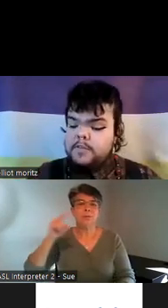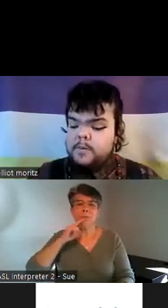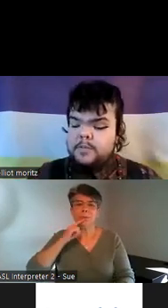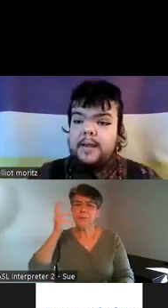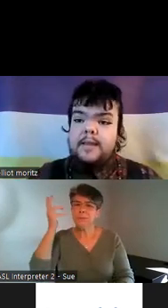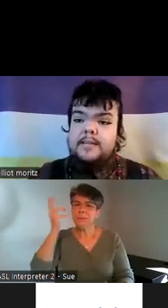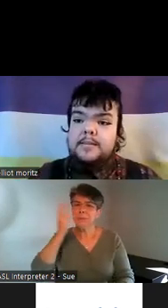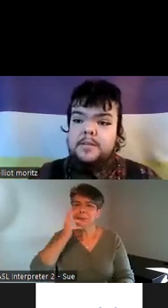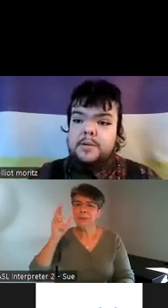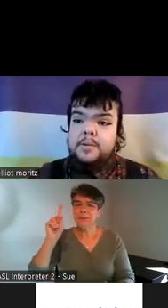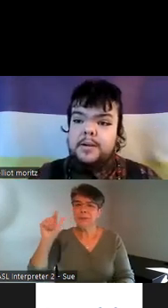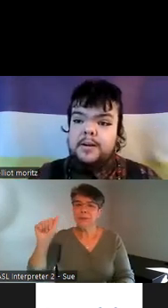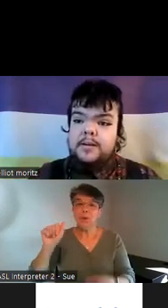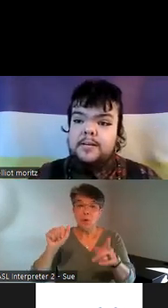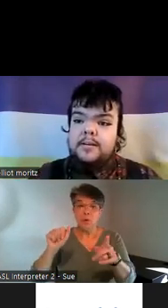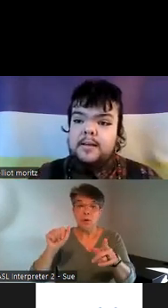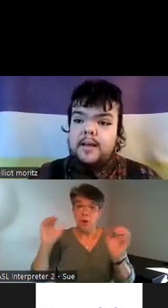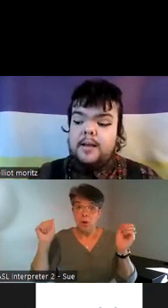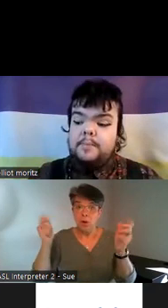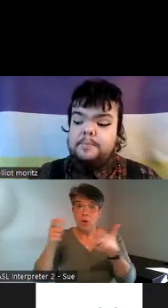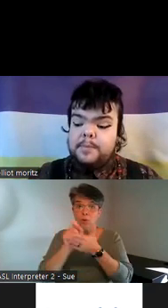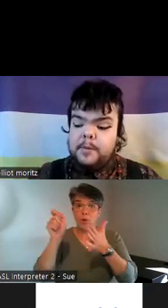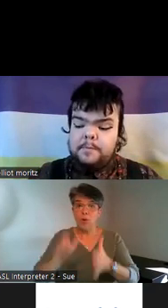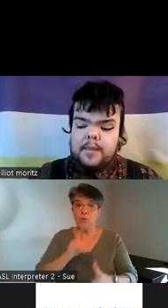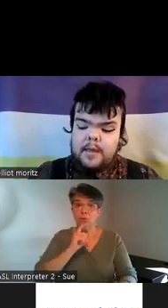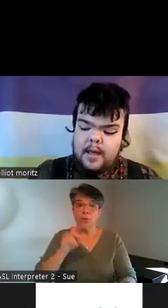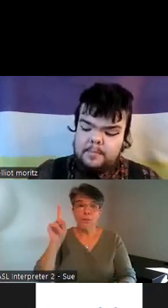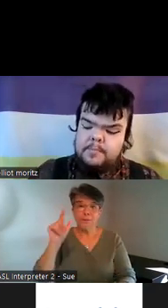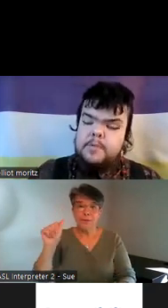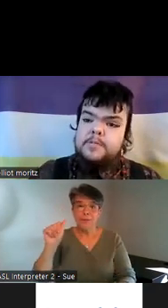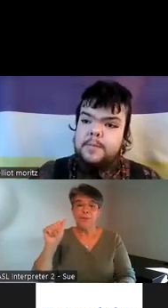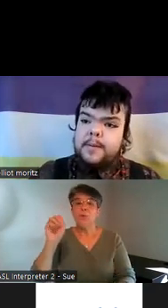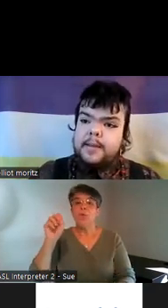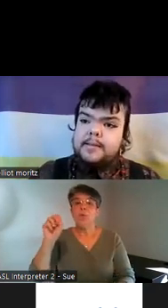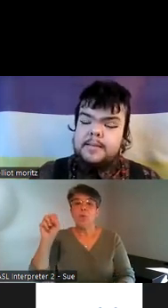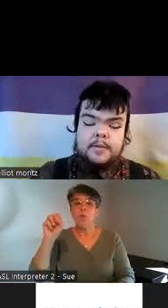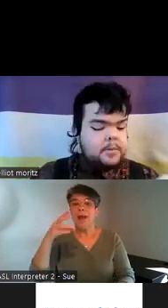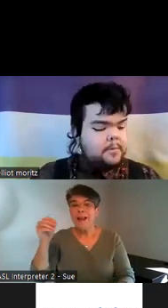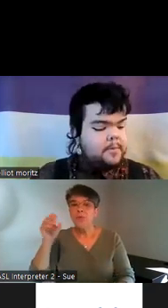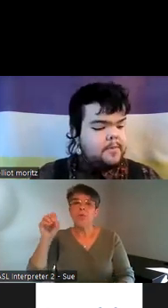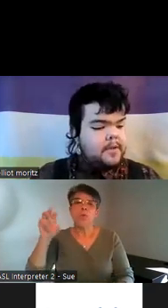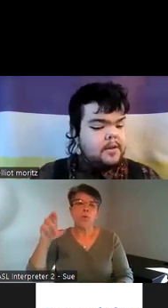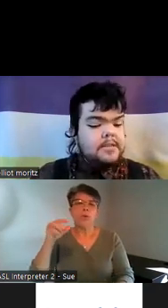these books are by disabled and queer um people um most of them are by disabled queer people of color